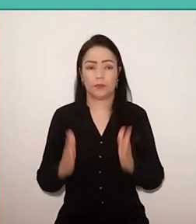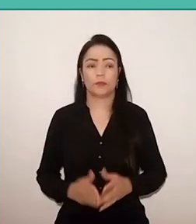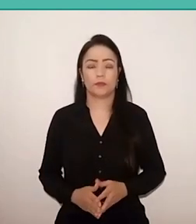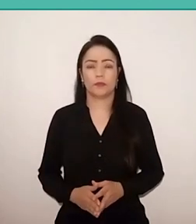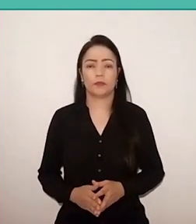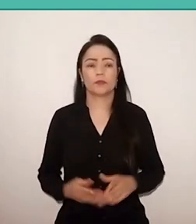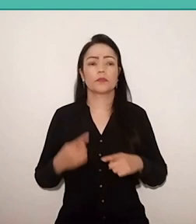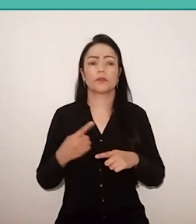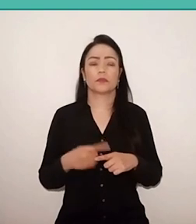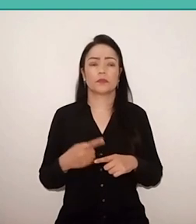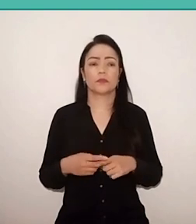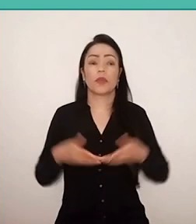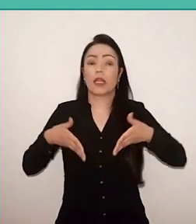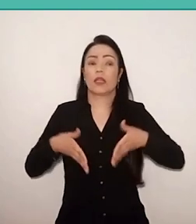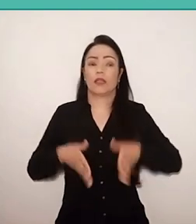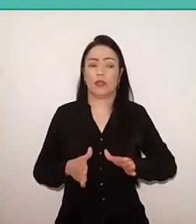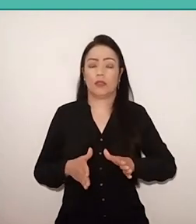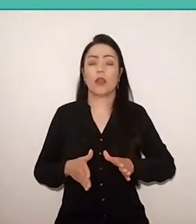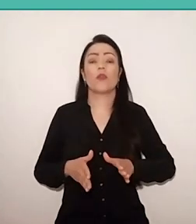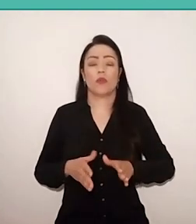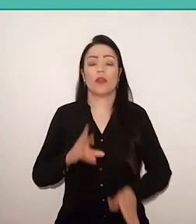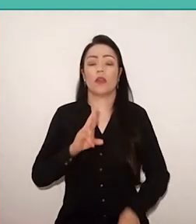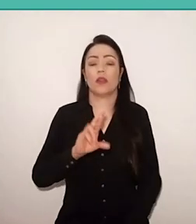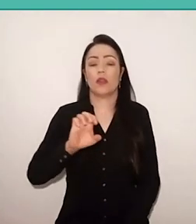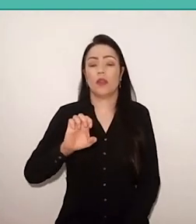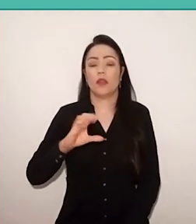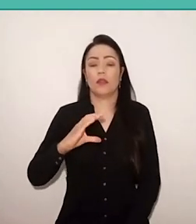was born in Recife and was a middle class boy,